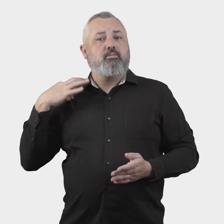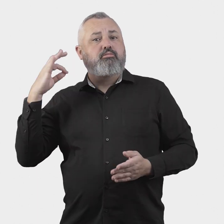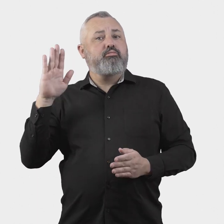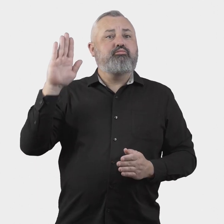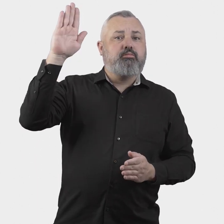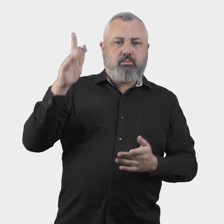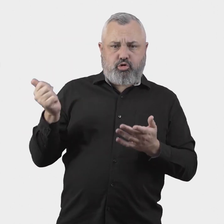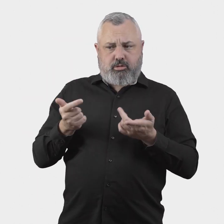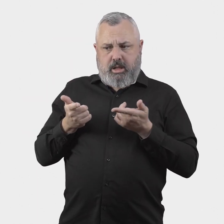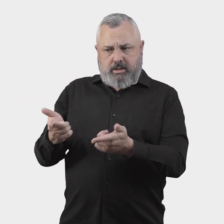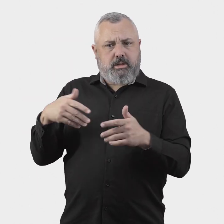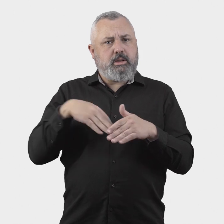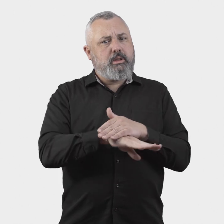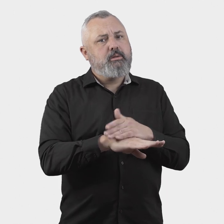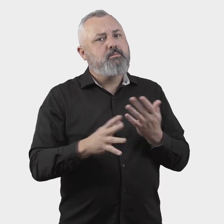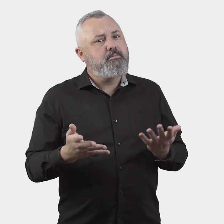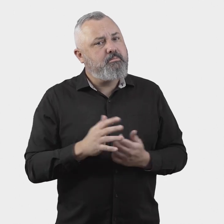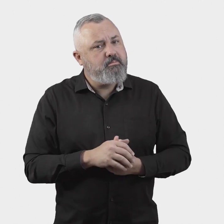the scheme could have the option to join voluntarily.